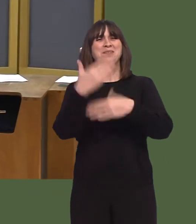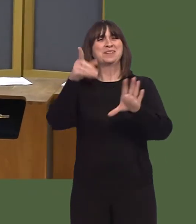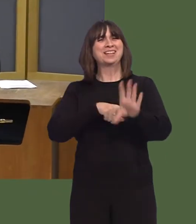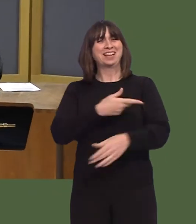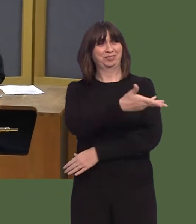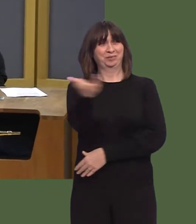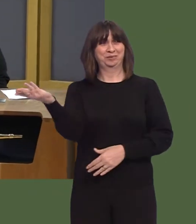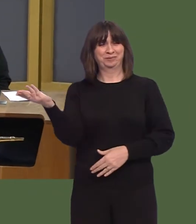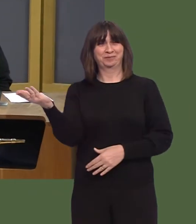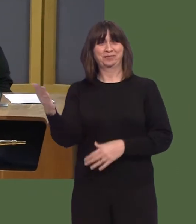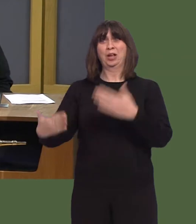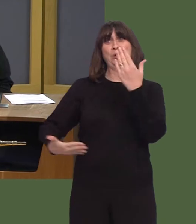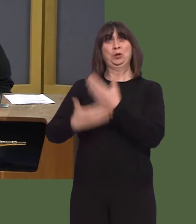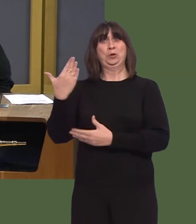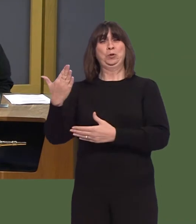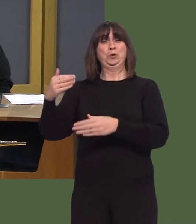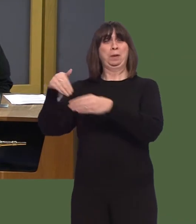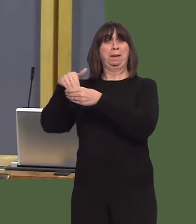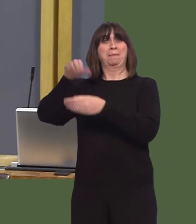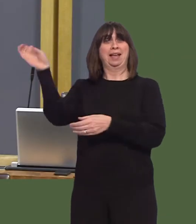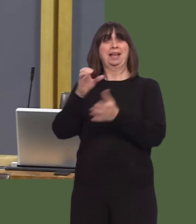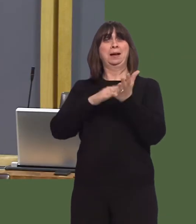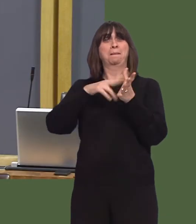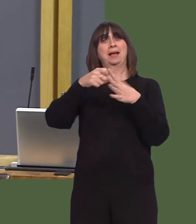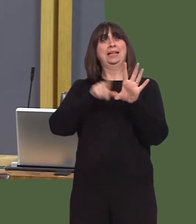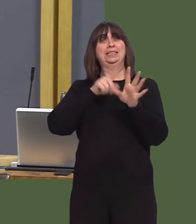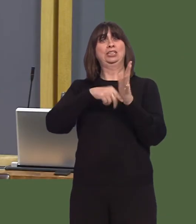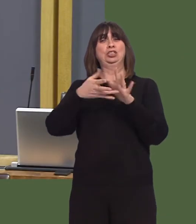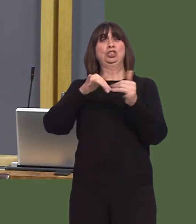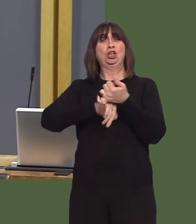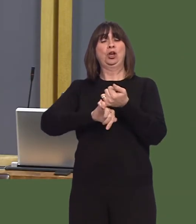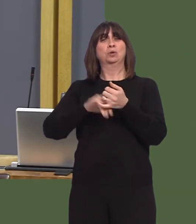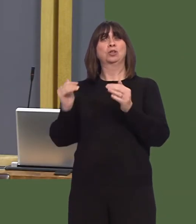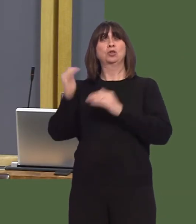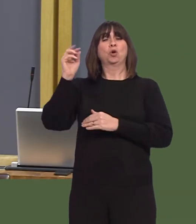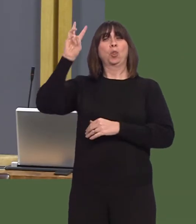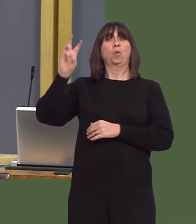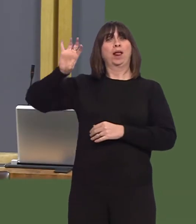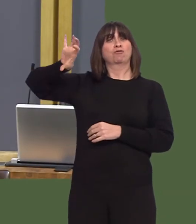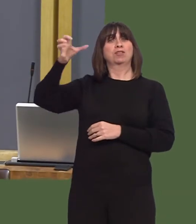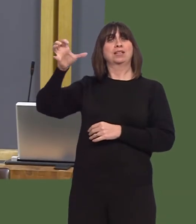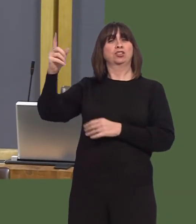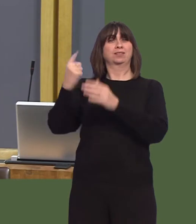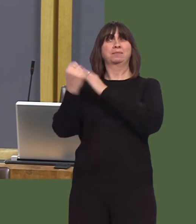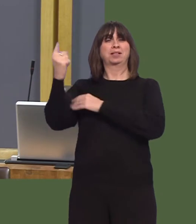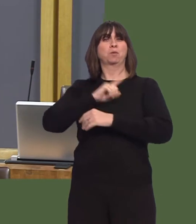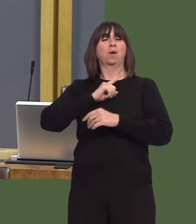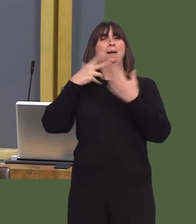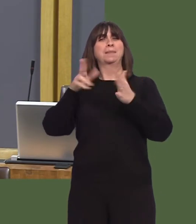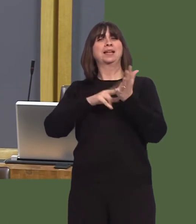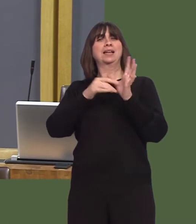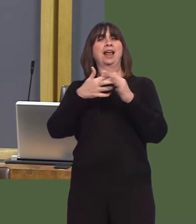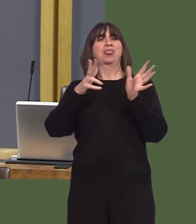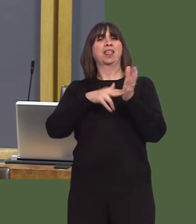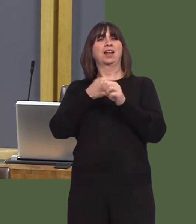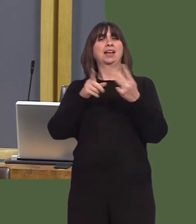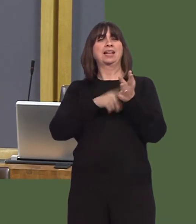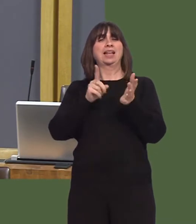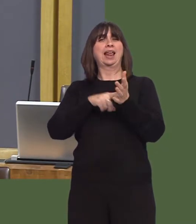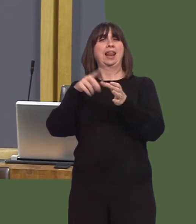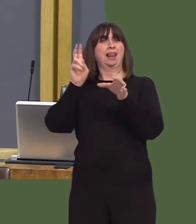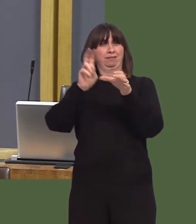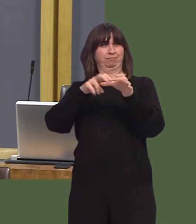cwestiynau i'r Prif Weinidog, a'r cwestiwn cyntaf, Joyce Watson.